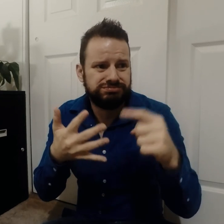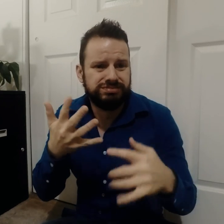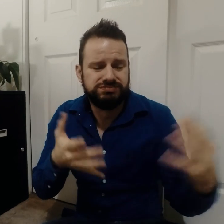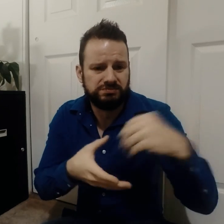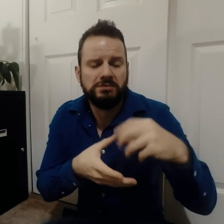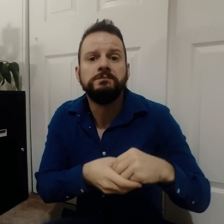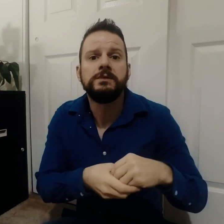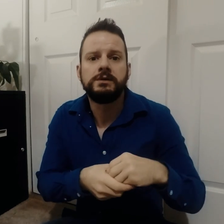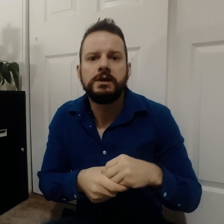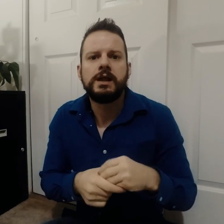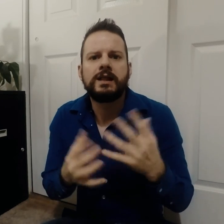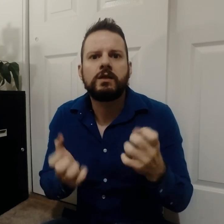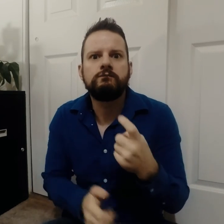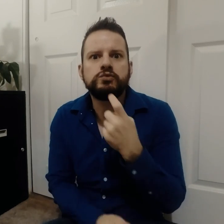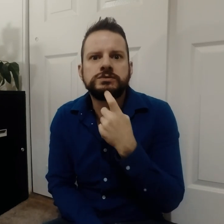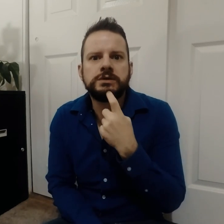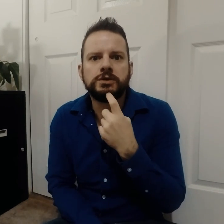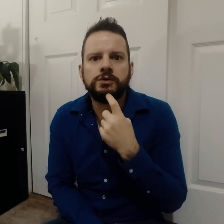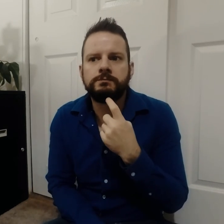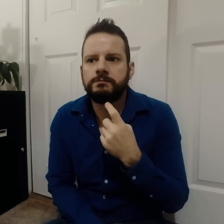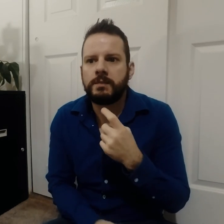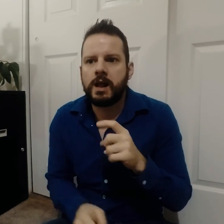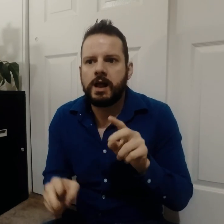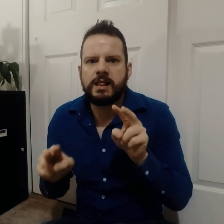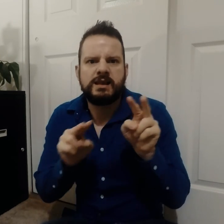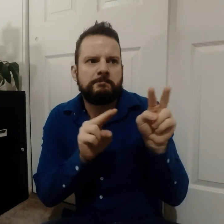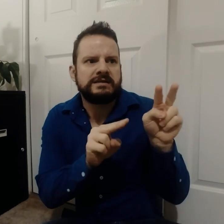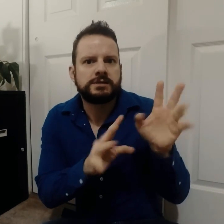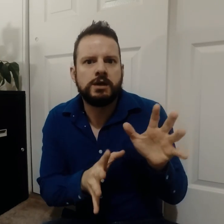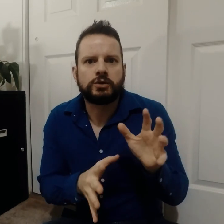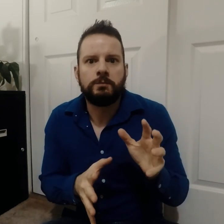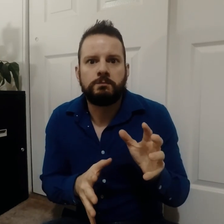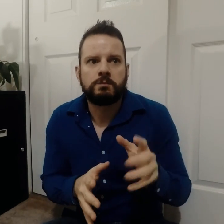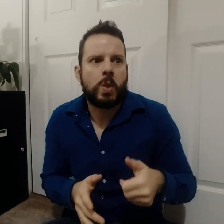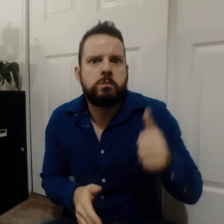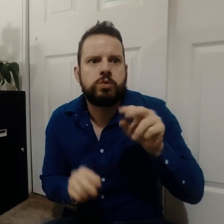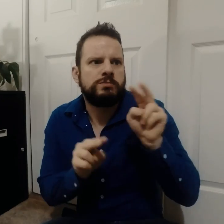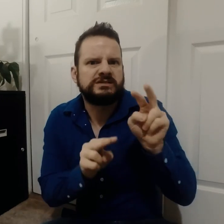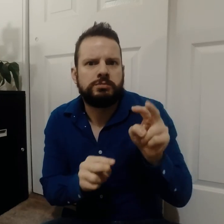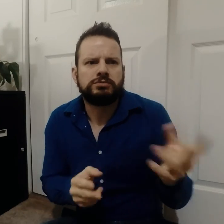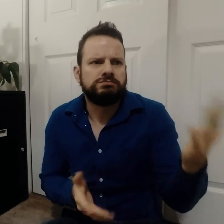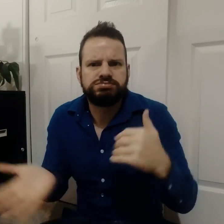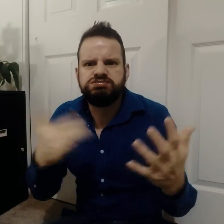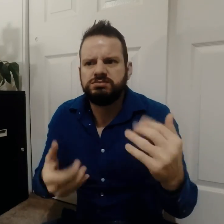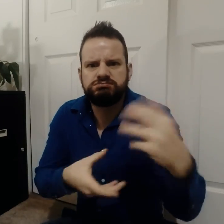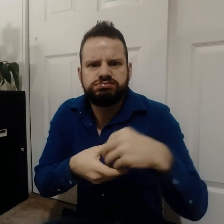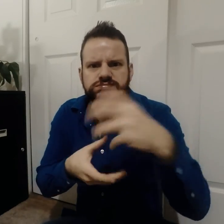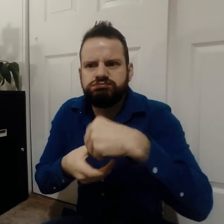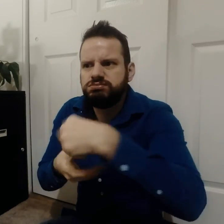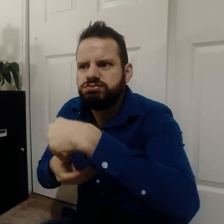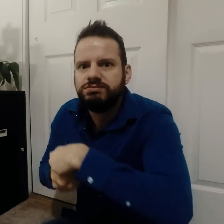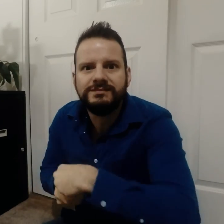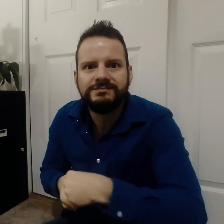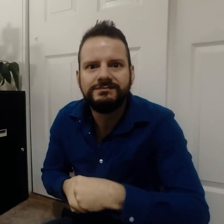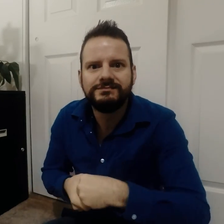this means you get more viewers, you will include a lot of them.